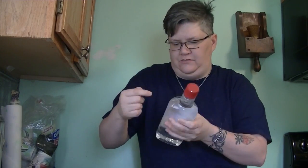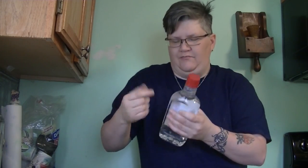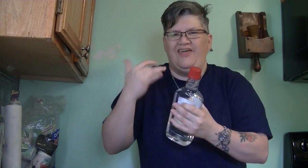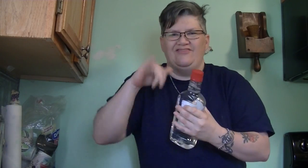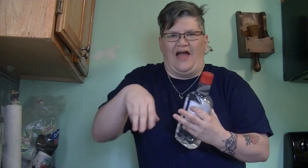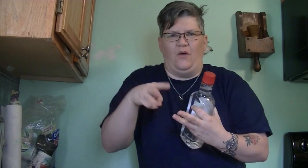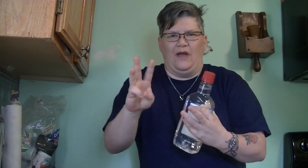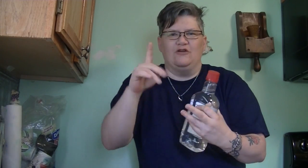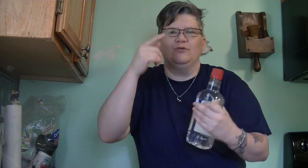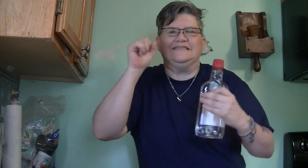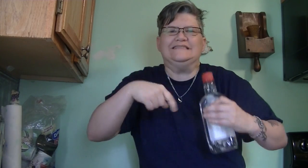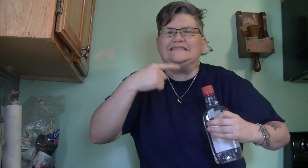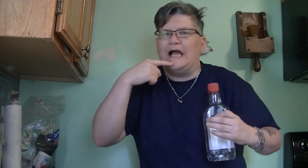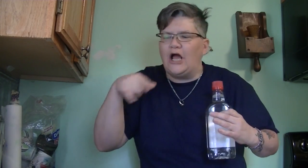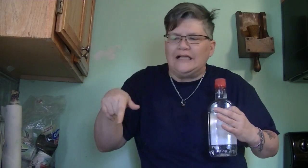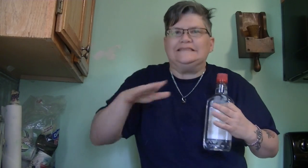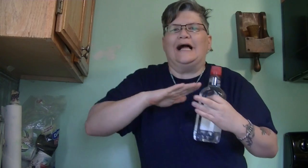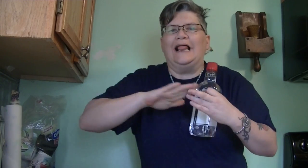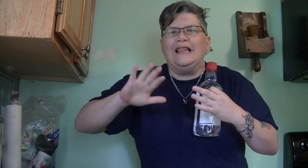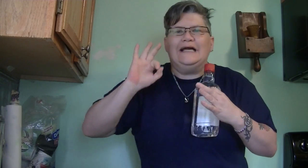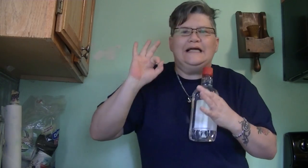That way, you can tell that it's clean